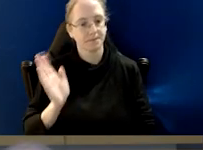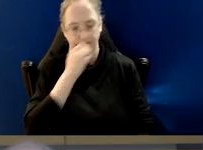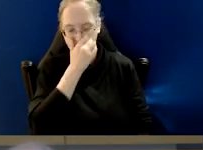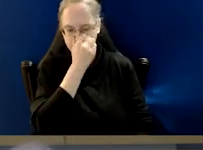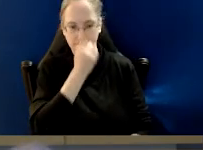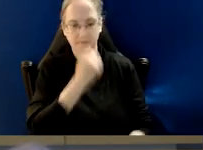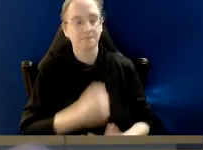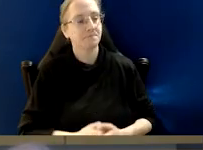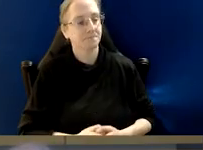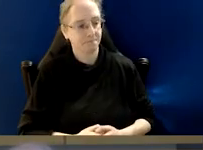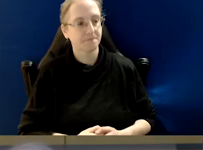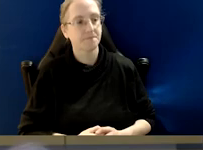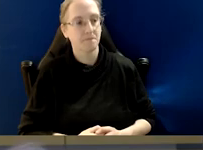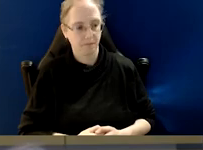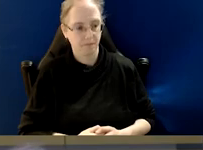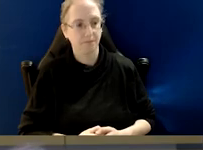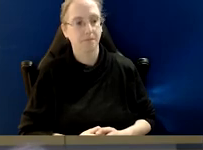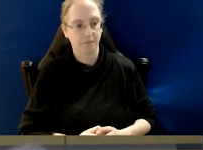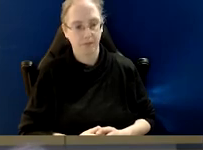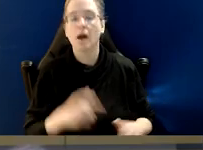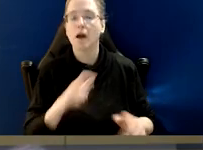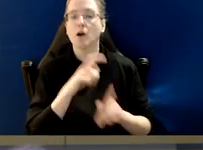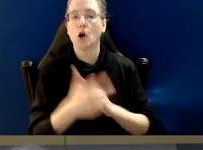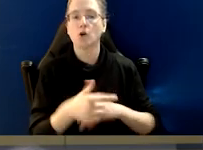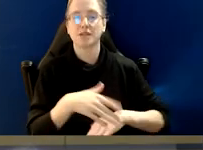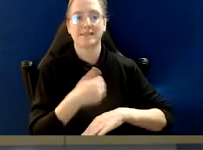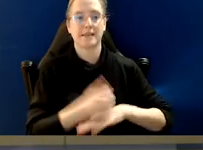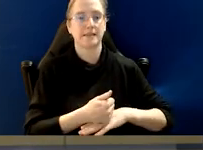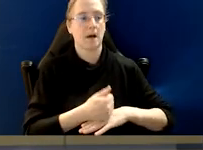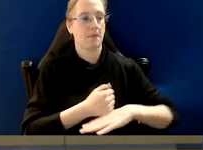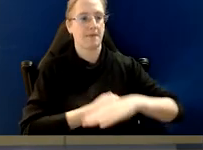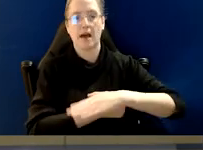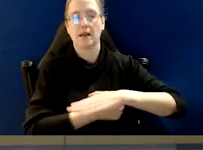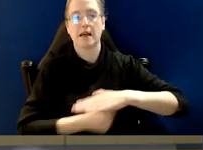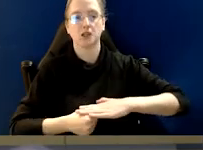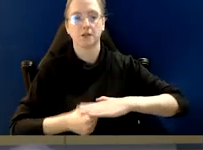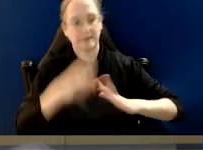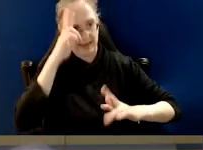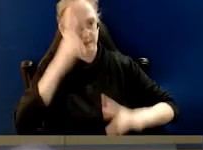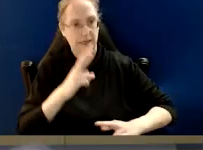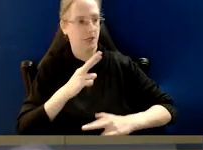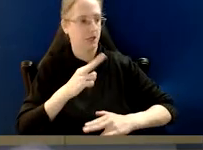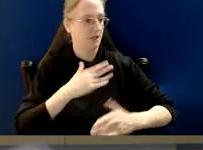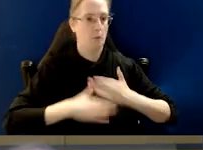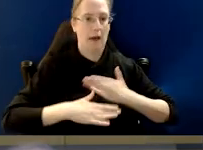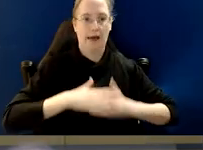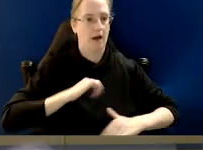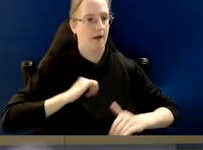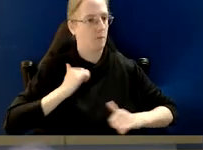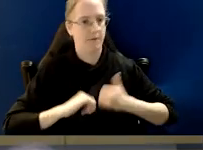It's culture that sets expectations and standards as to how people behave.